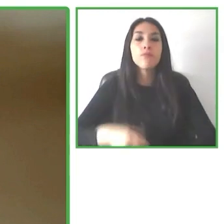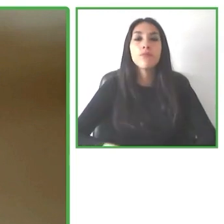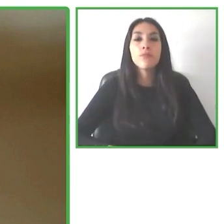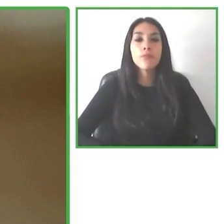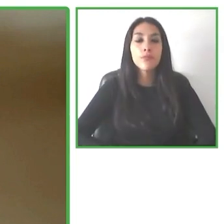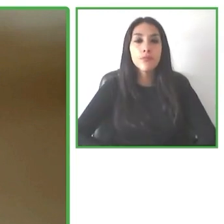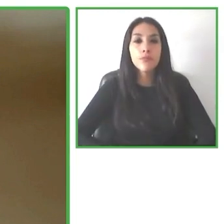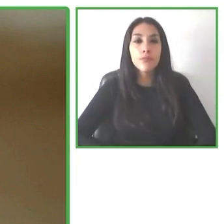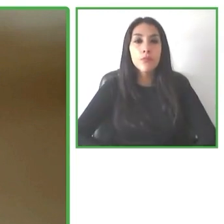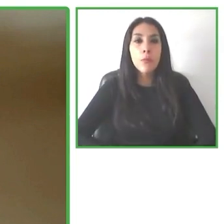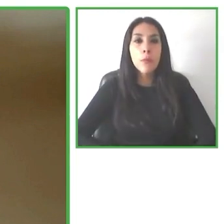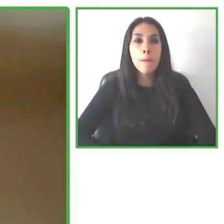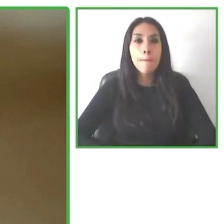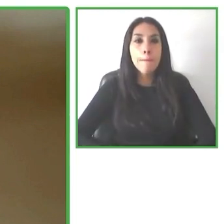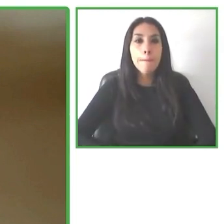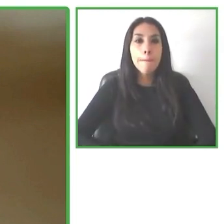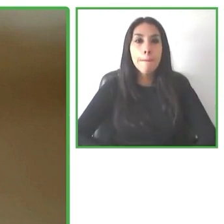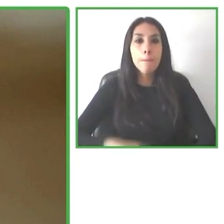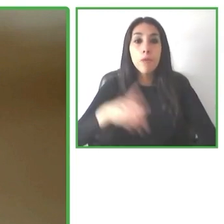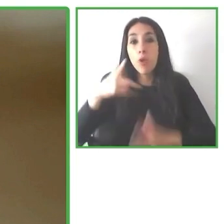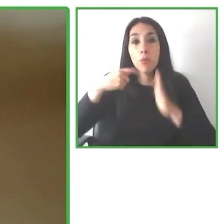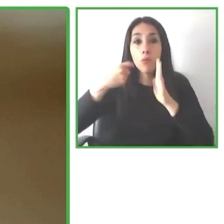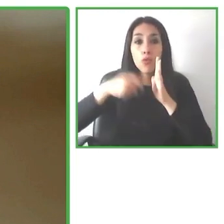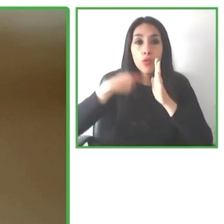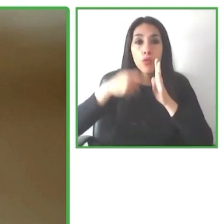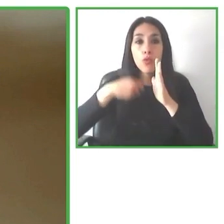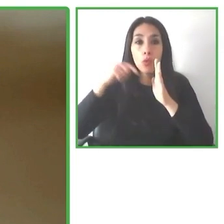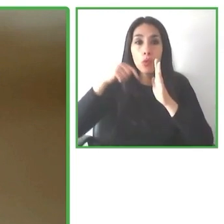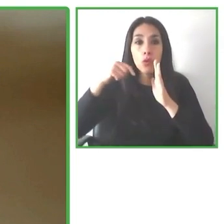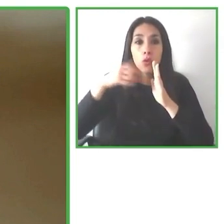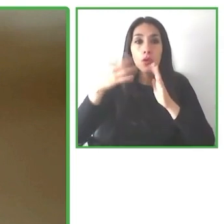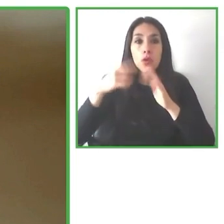Which is part of the Zero Project Conference in Latin America.